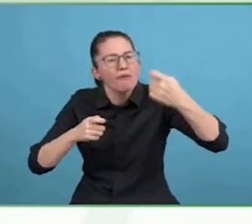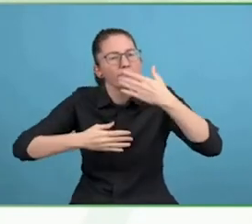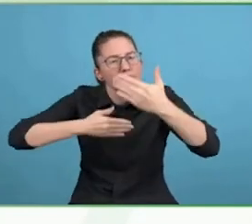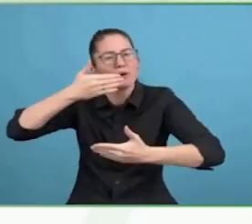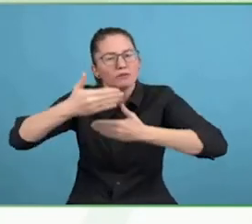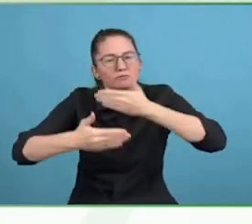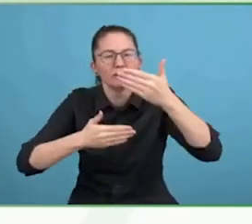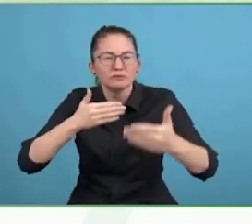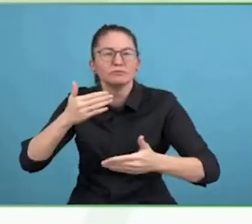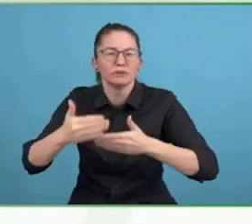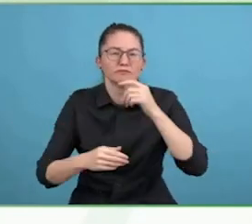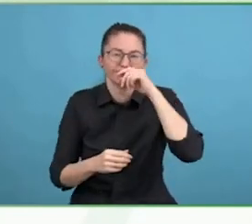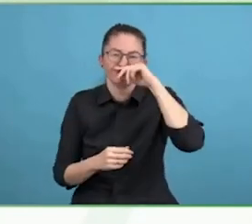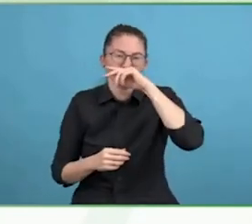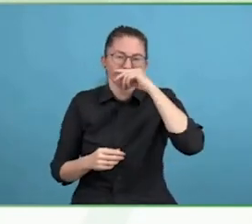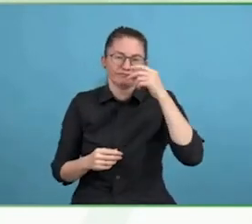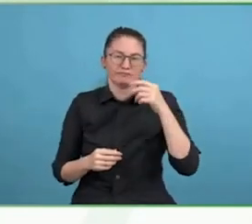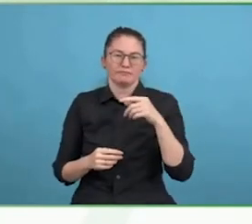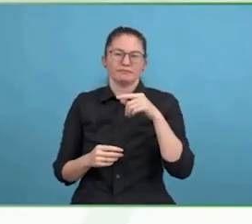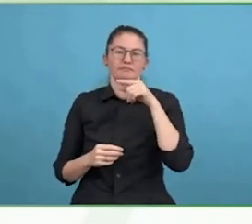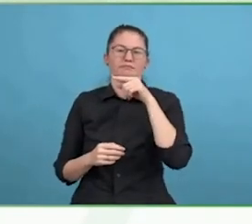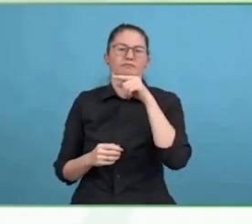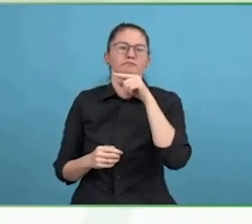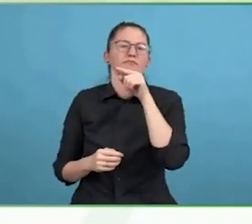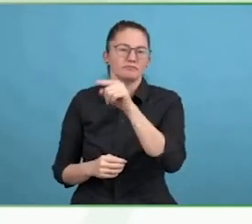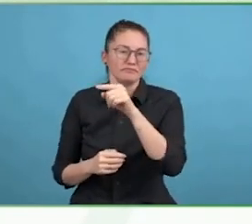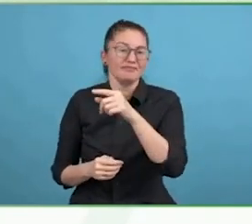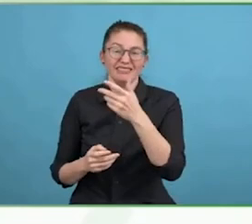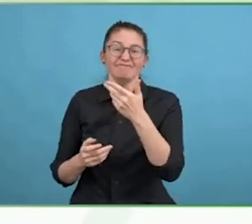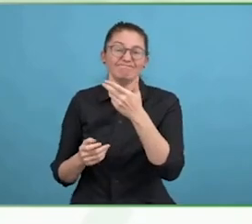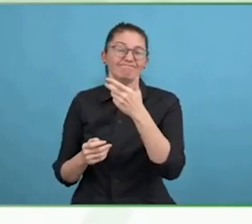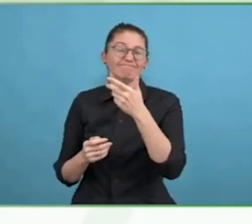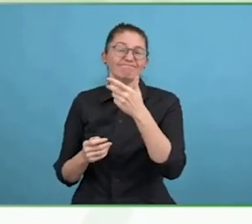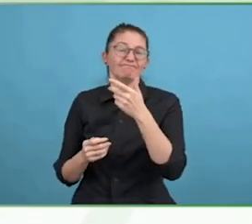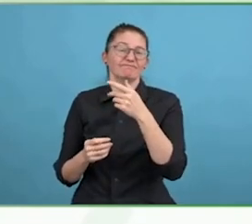We had very similar injuries, he was as strong-willed as me, probably more